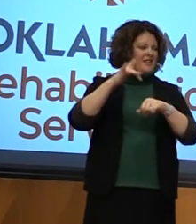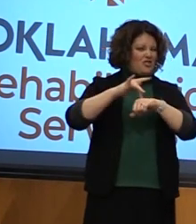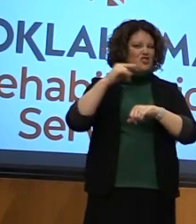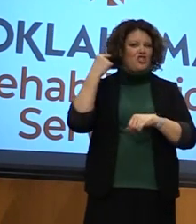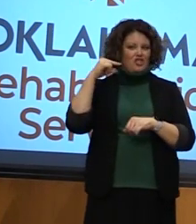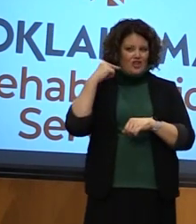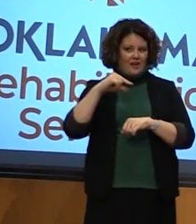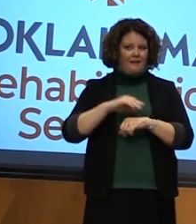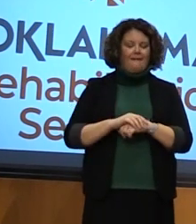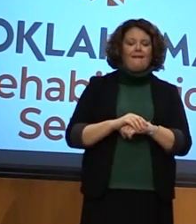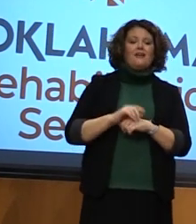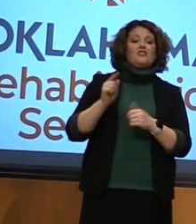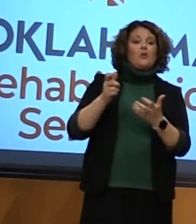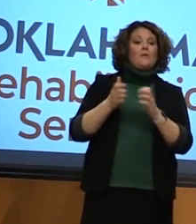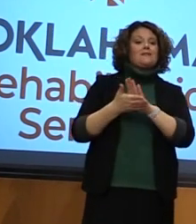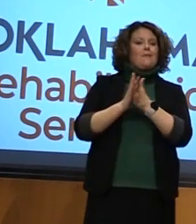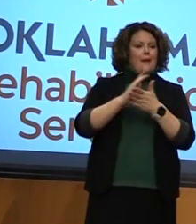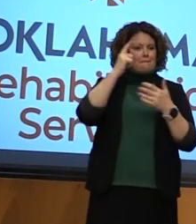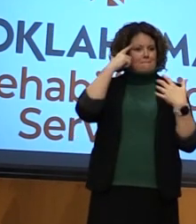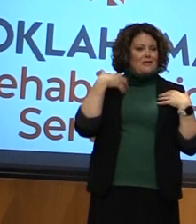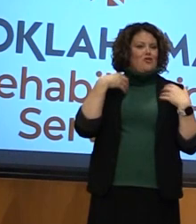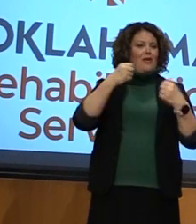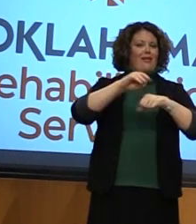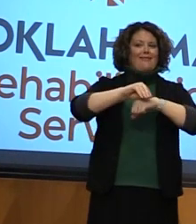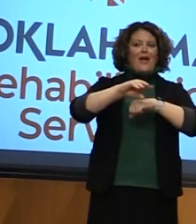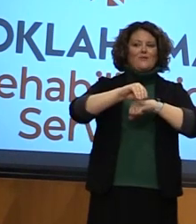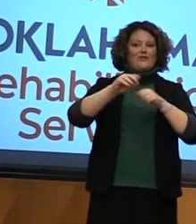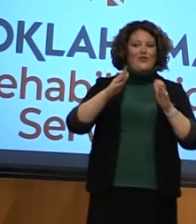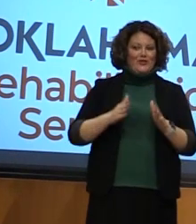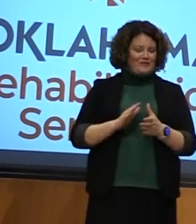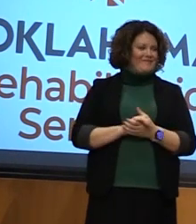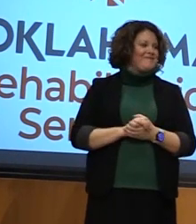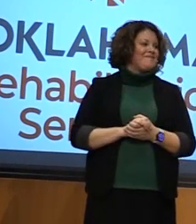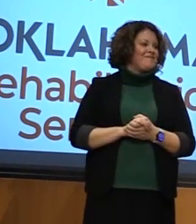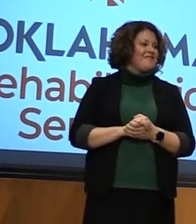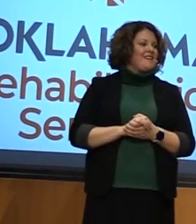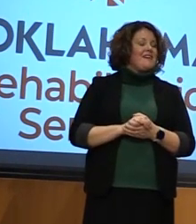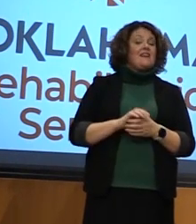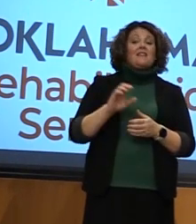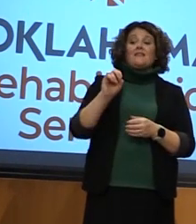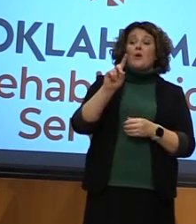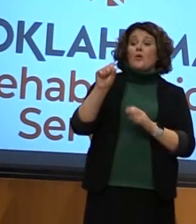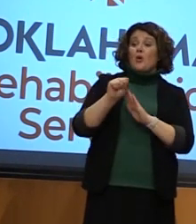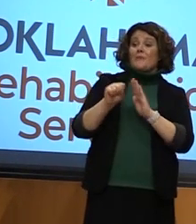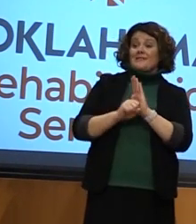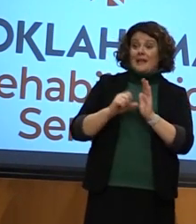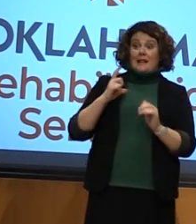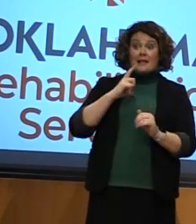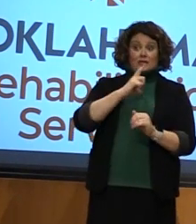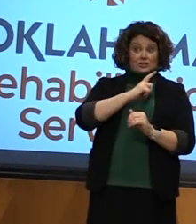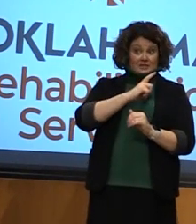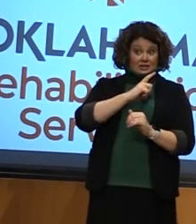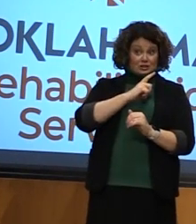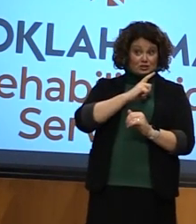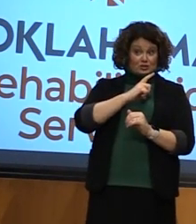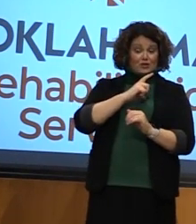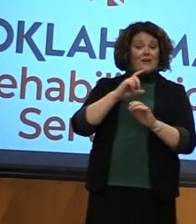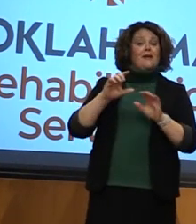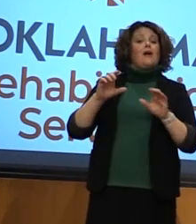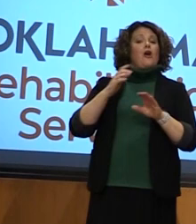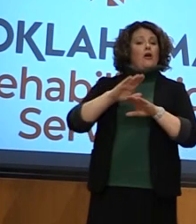is to become a mental health counselor. And whereas, the Oklahoma State Legislature acting on behalf of